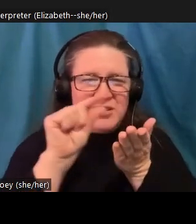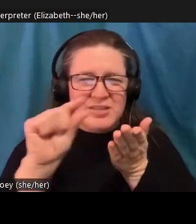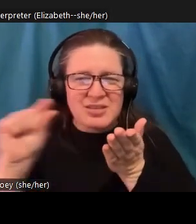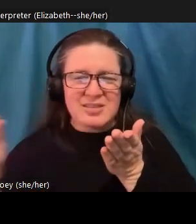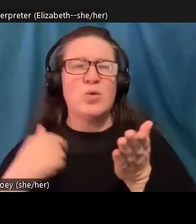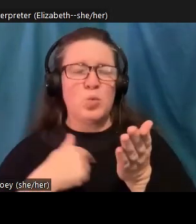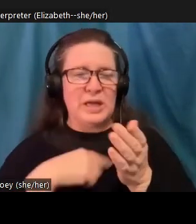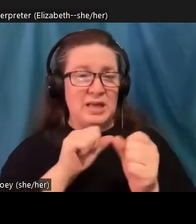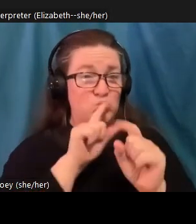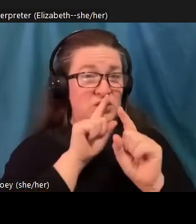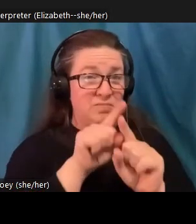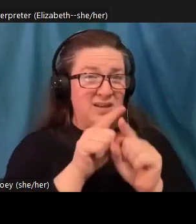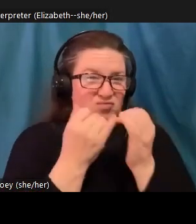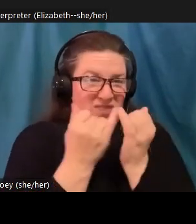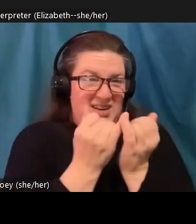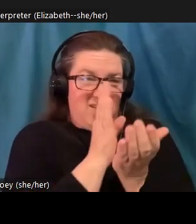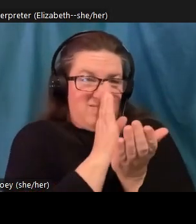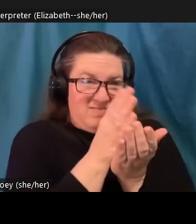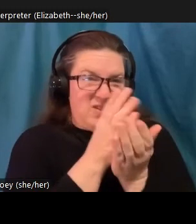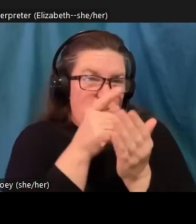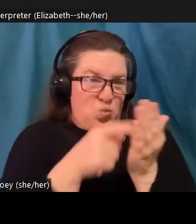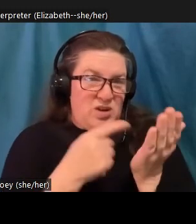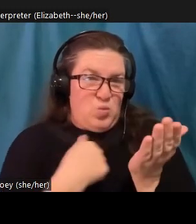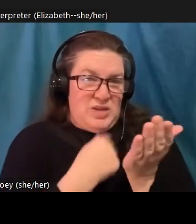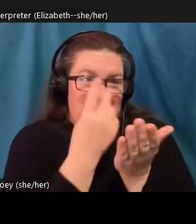front of us, what's immediate, what is doable, what you can